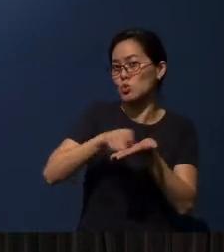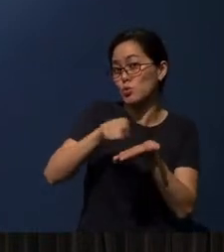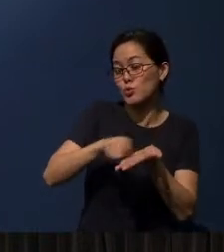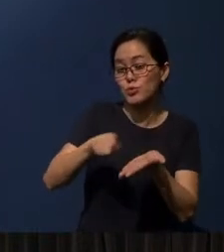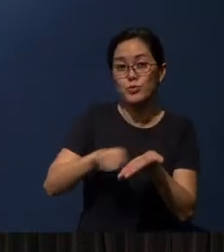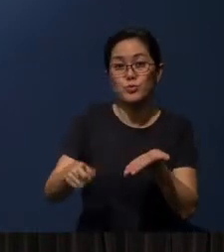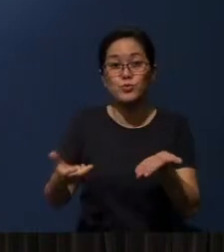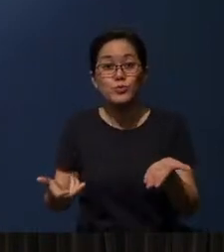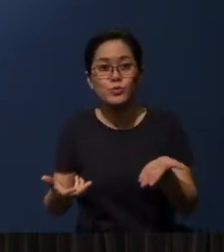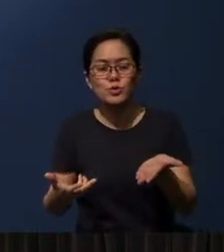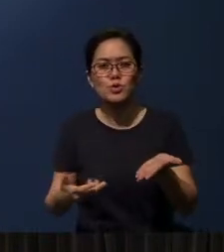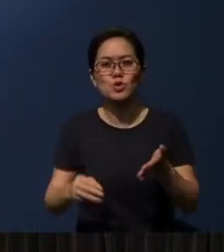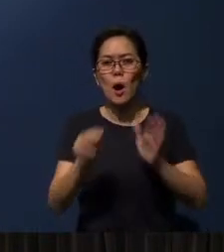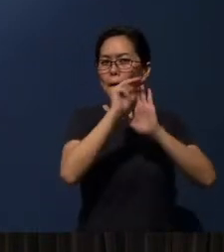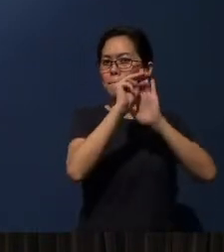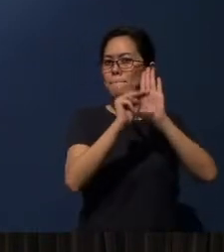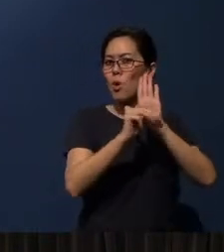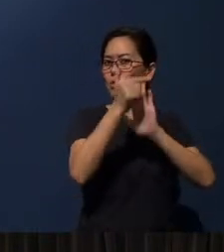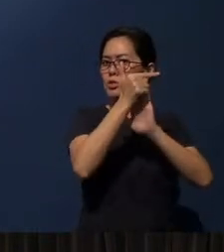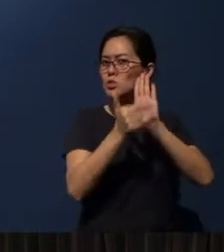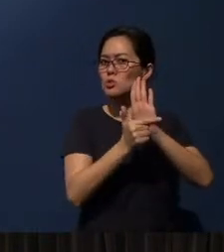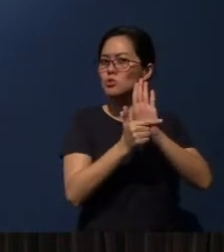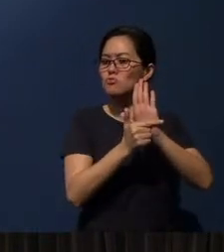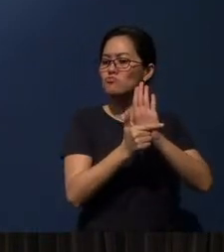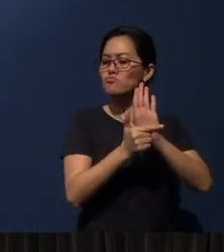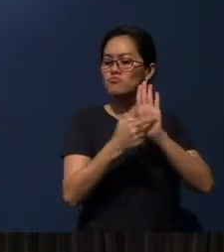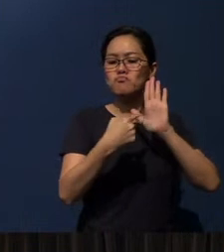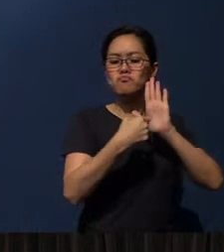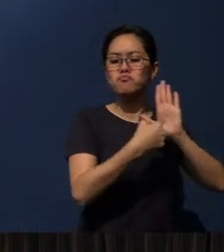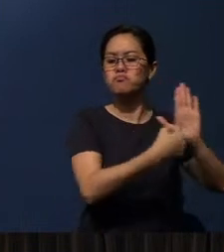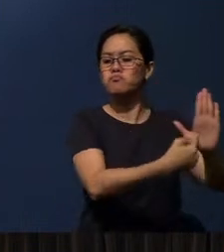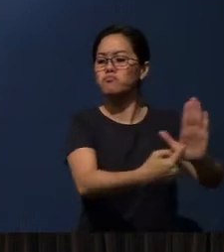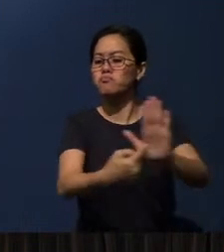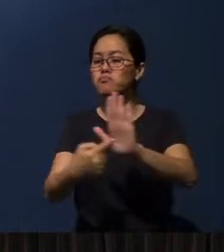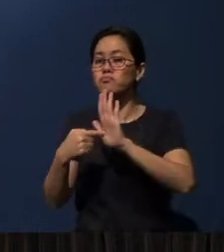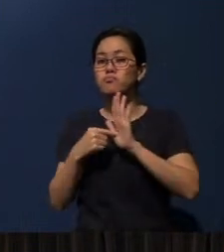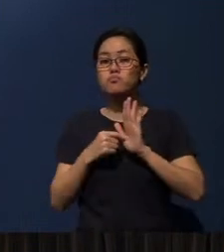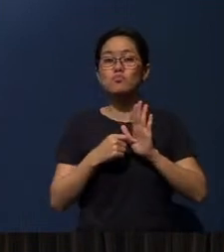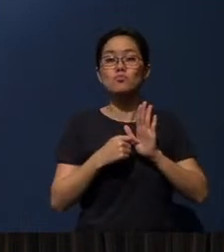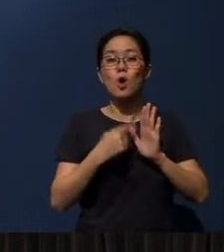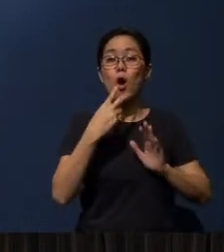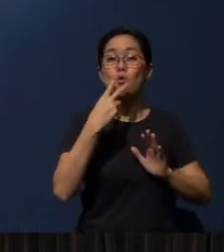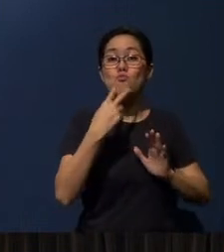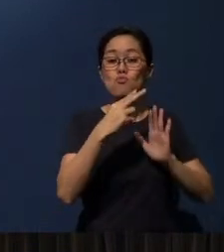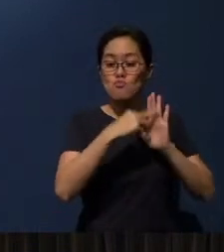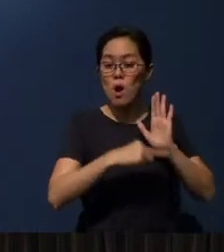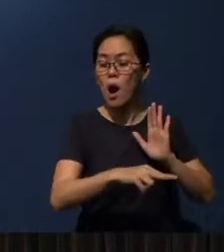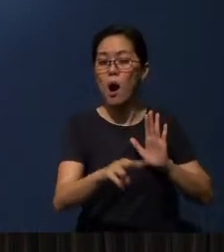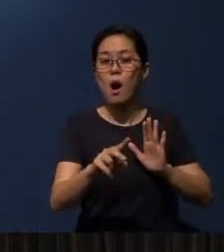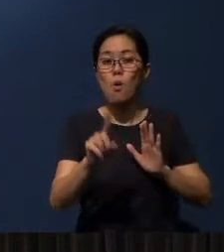that you know, Moses’ law was read and preached in the synagogue on a weekly basis.